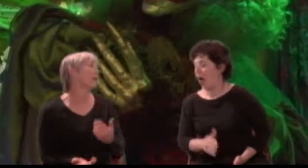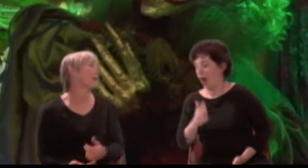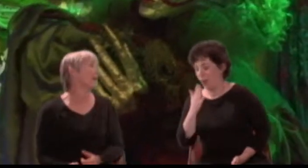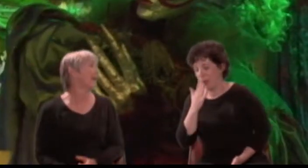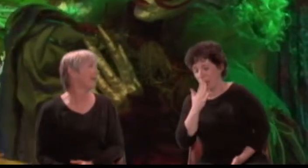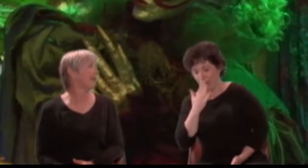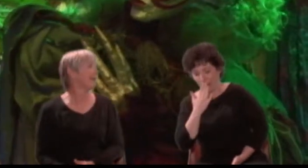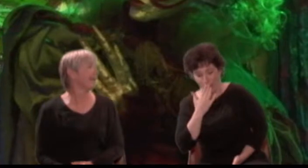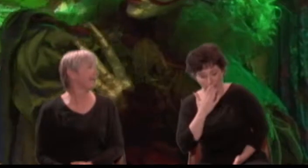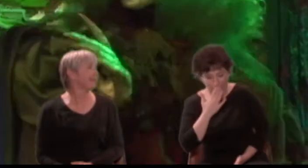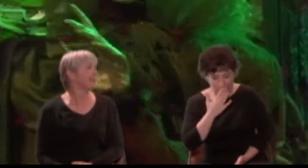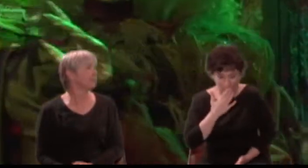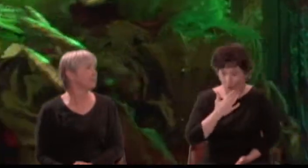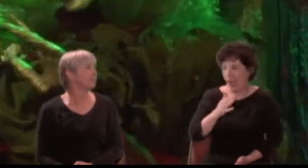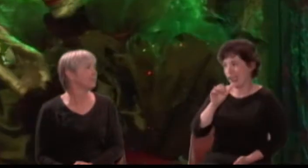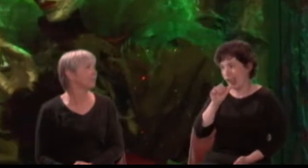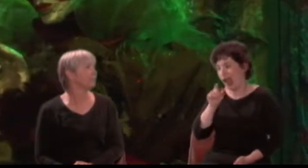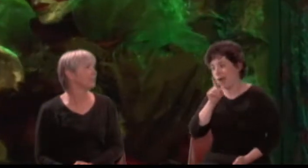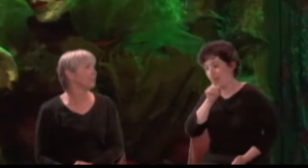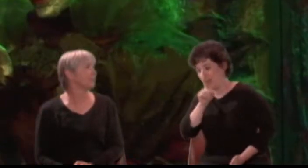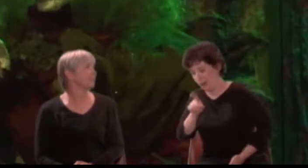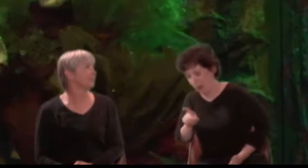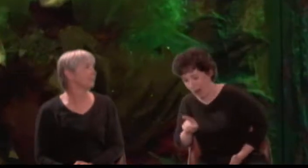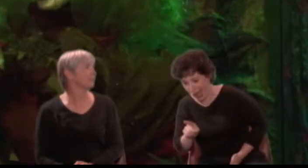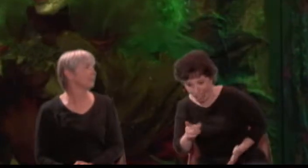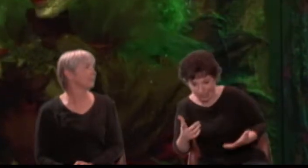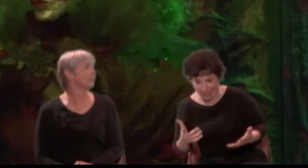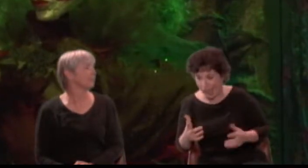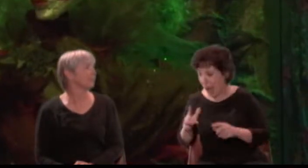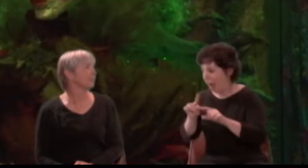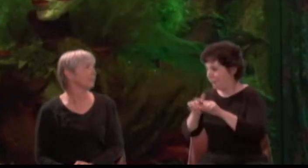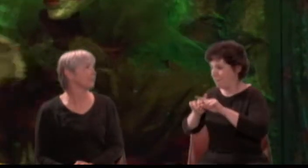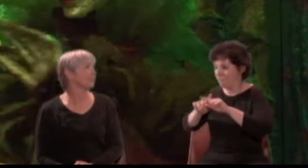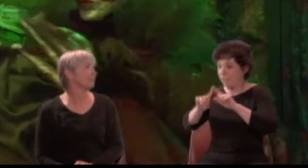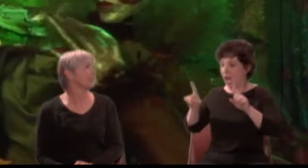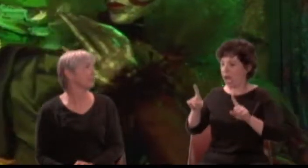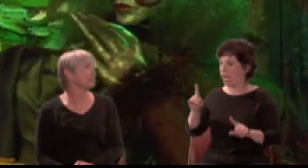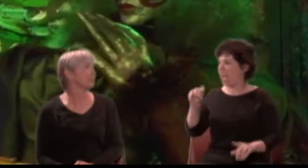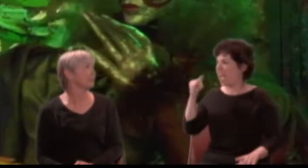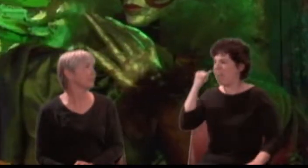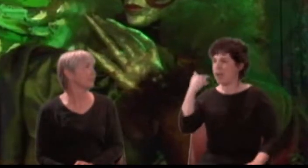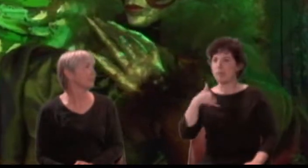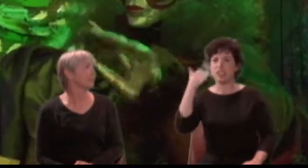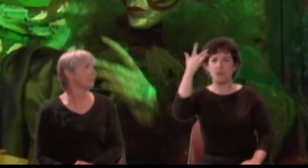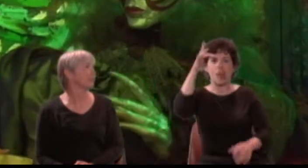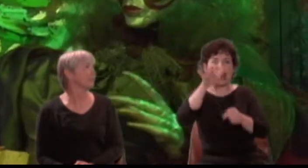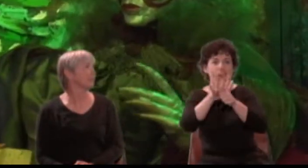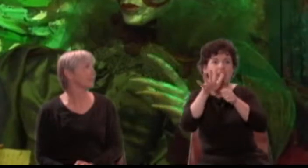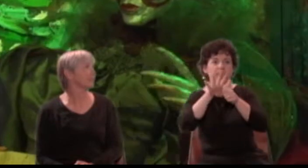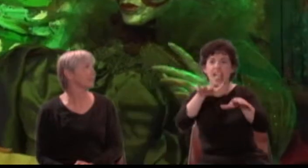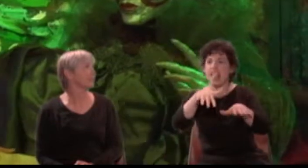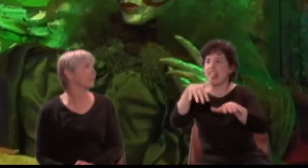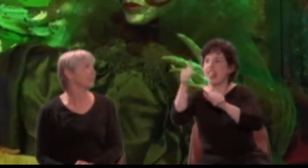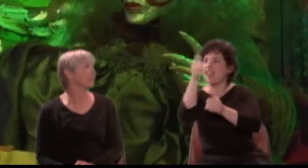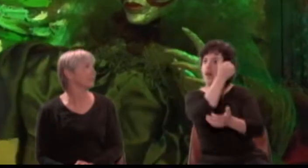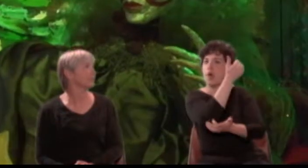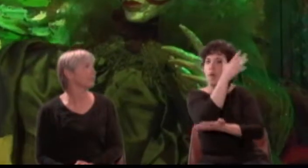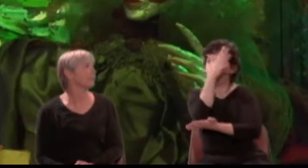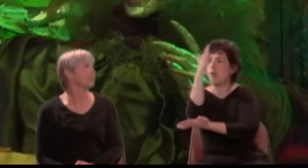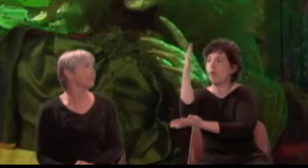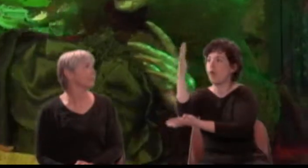Bottom: Not so, neither; but if I had wit enough to get out of this wood, I have enough to serve my own turn.